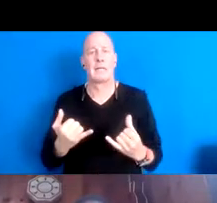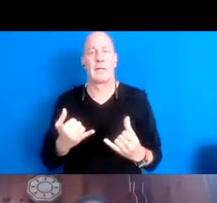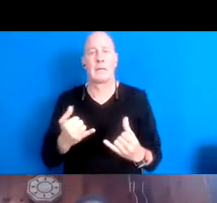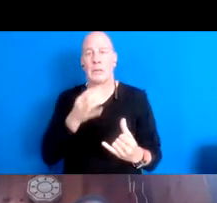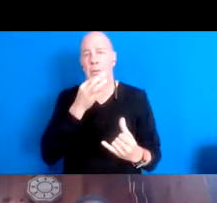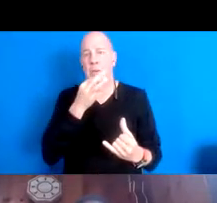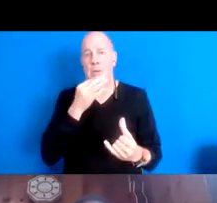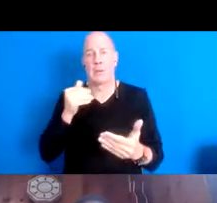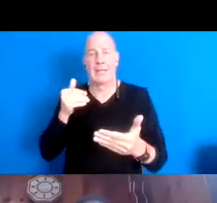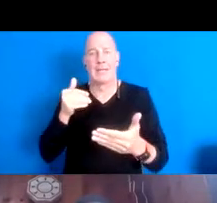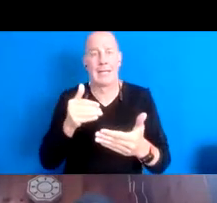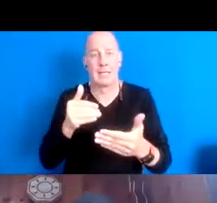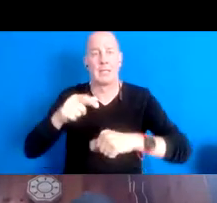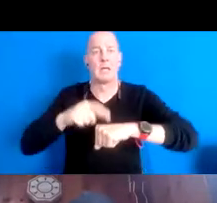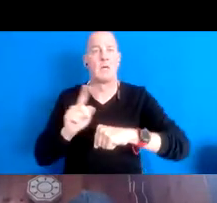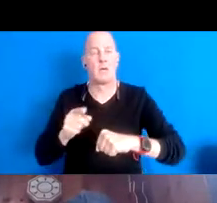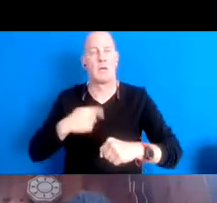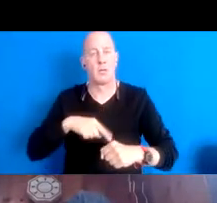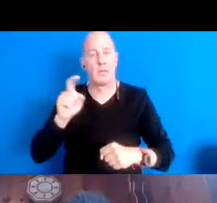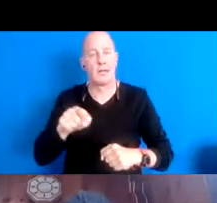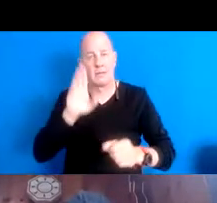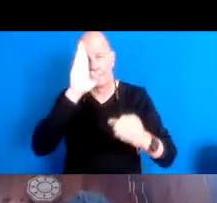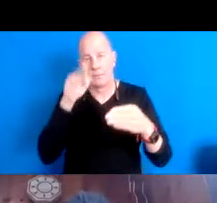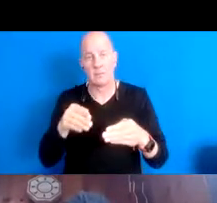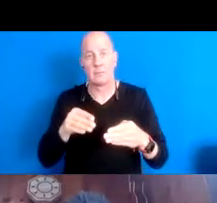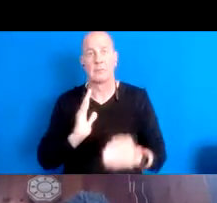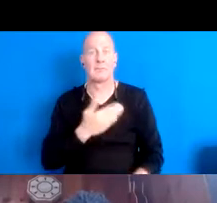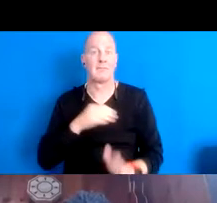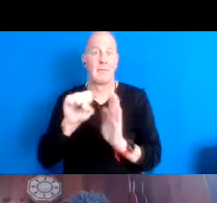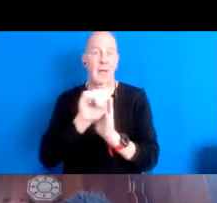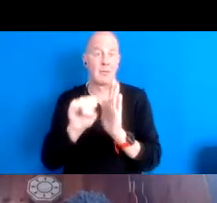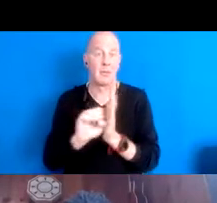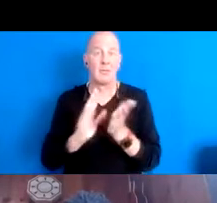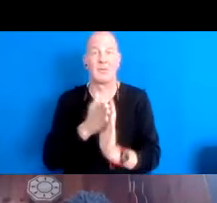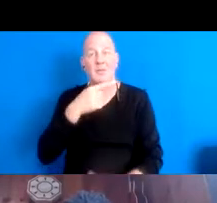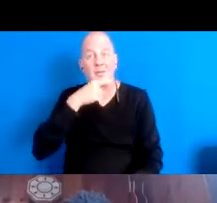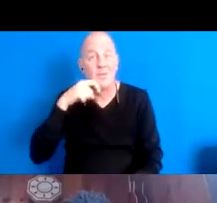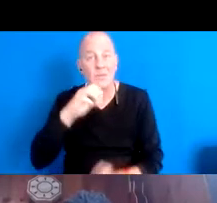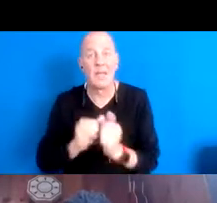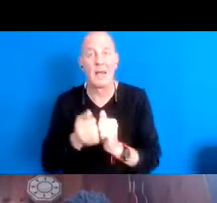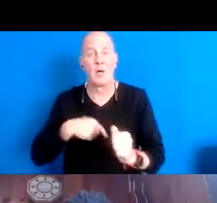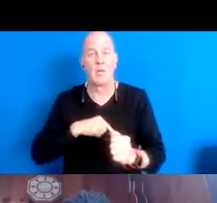And we know that because our state is drying up the way that we treat our water is horrendous,